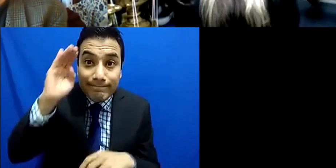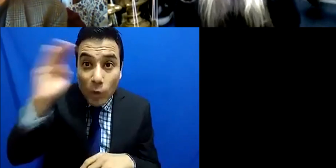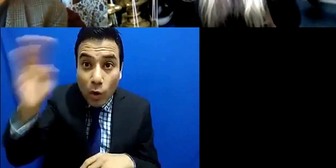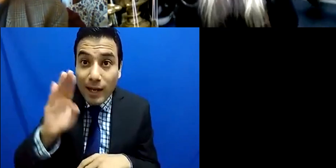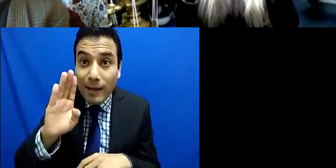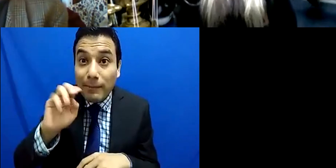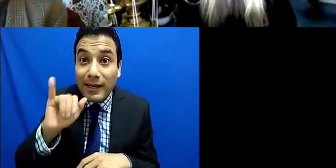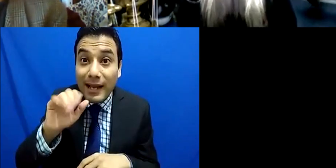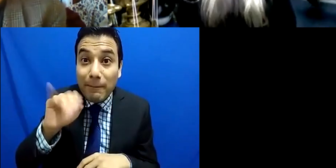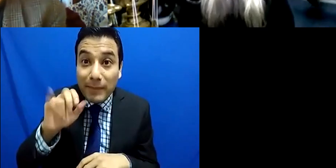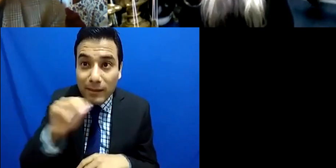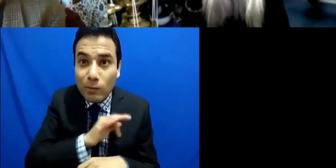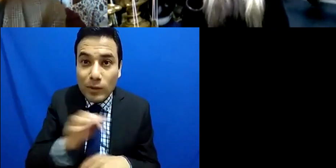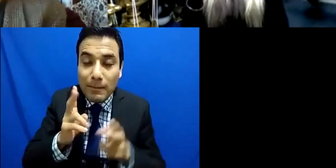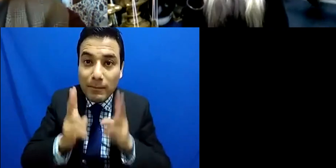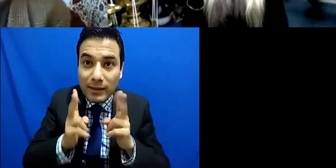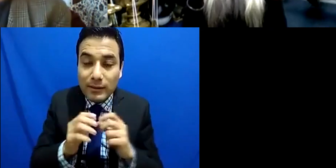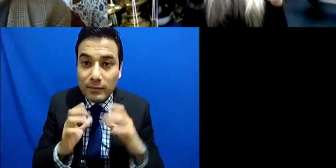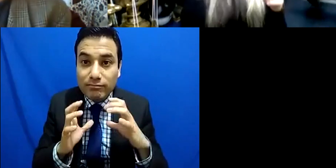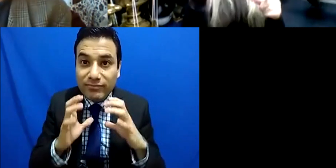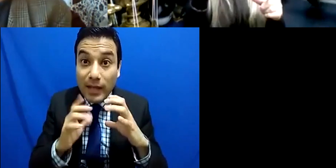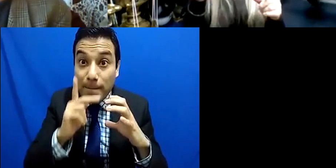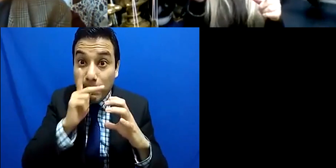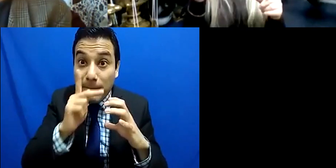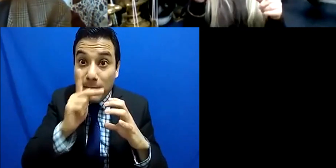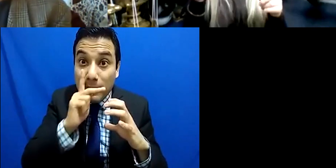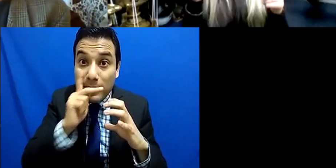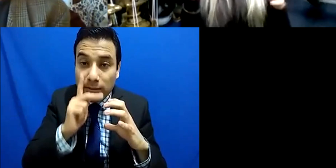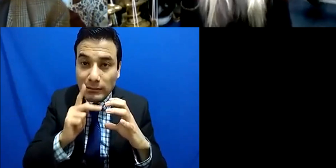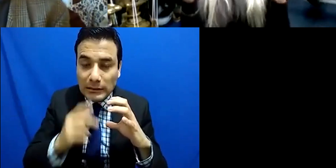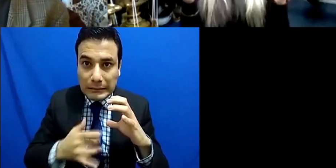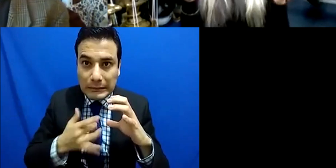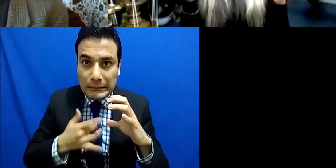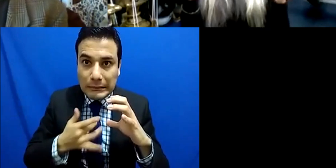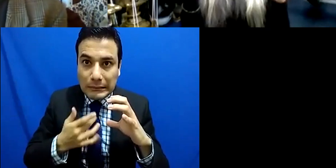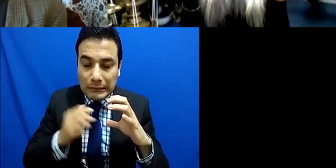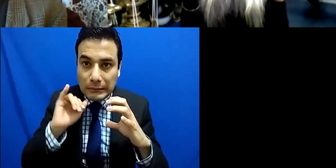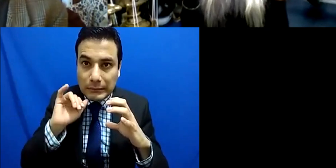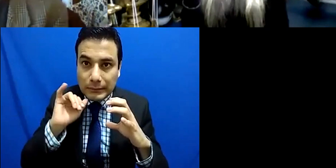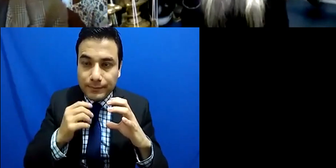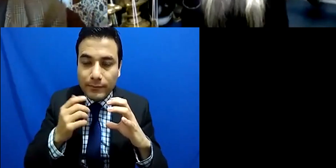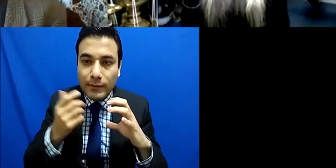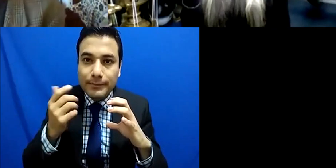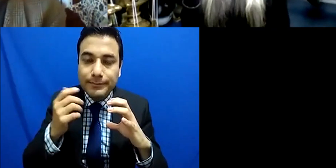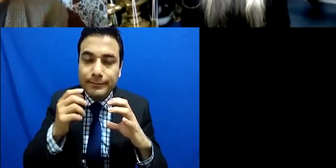the emphasis of certain words especially if the vowels and take note of that and then I might say